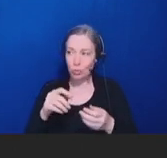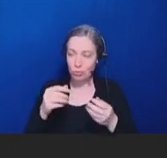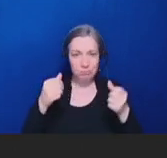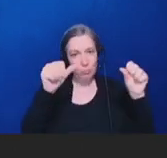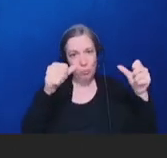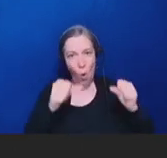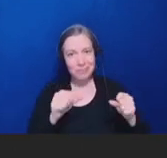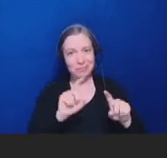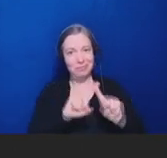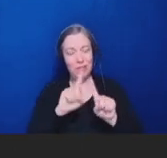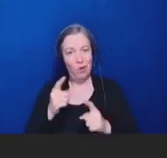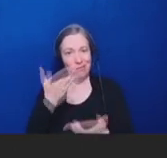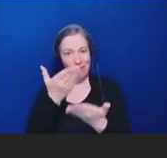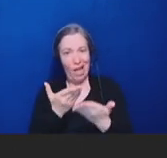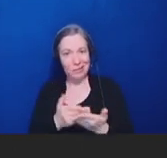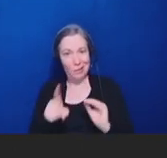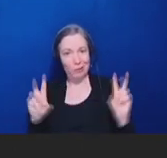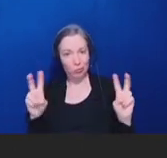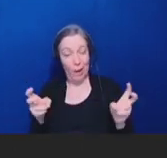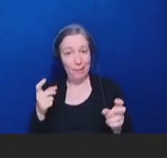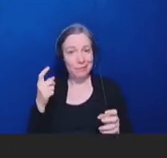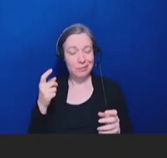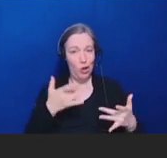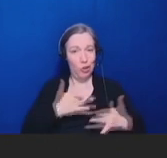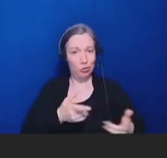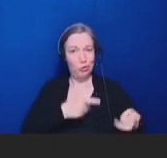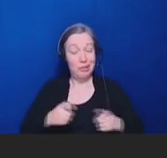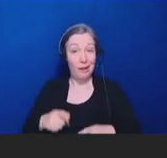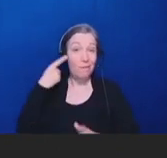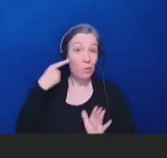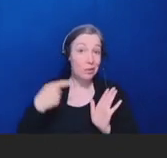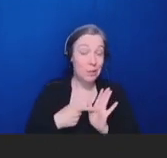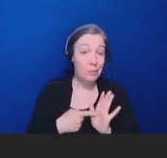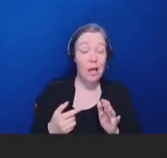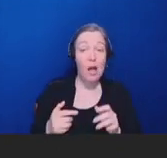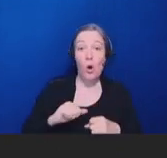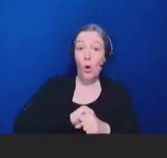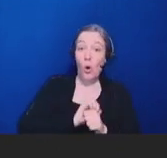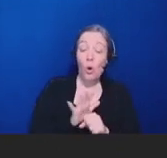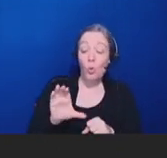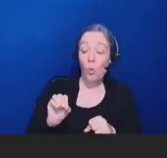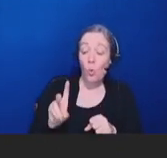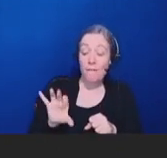For example, the currently featured topics on our page are COVID-19 sunscreen and dietary